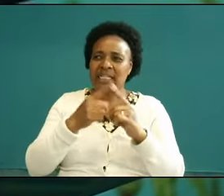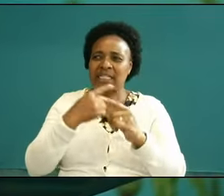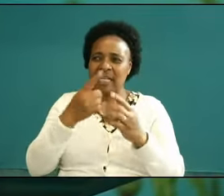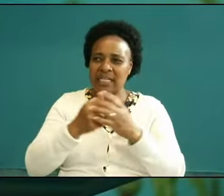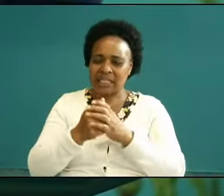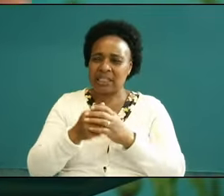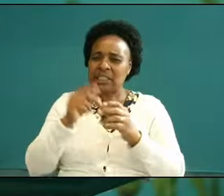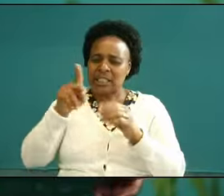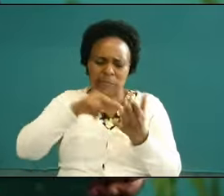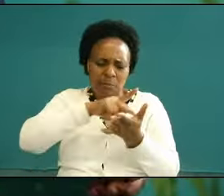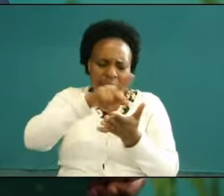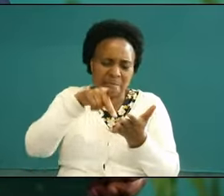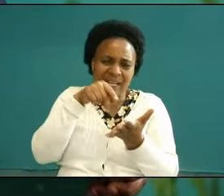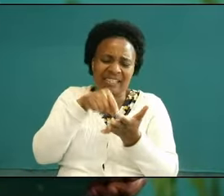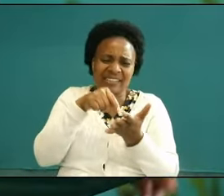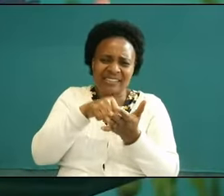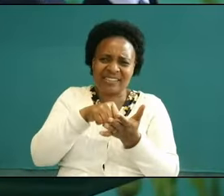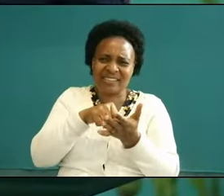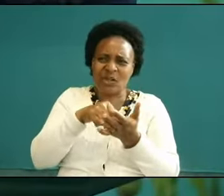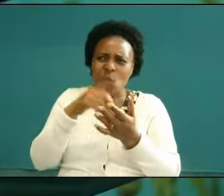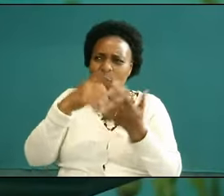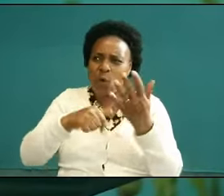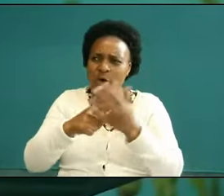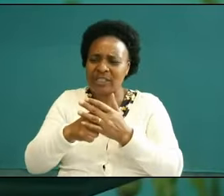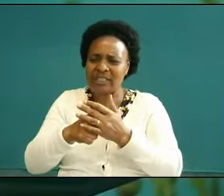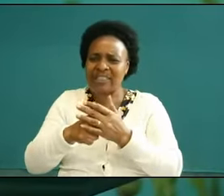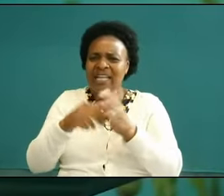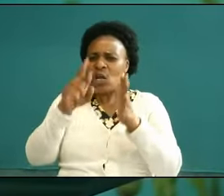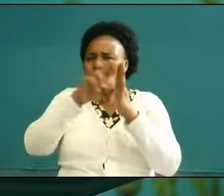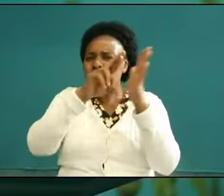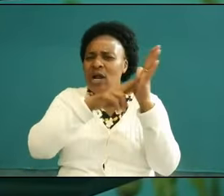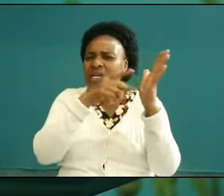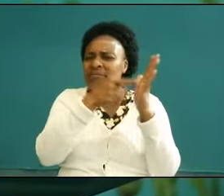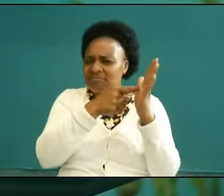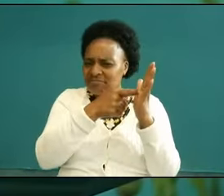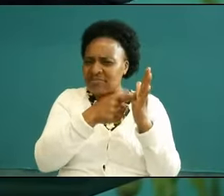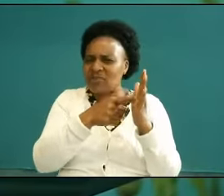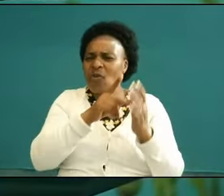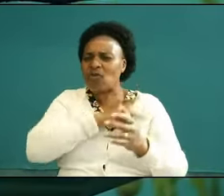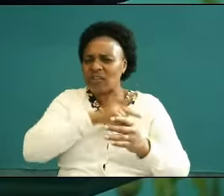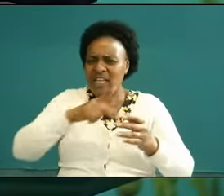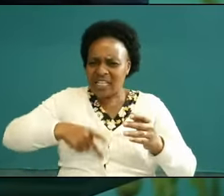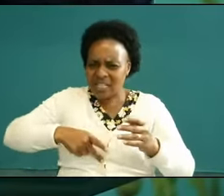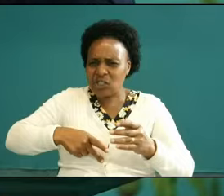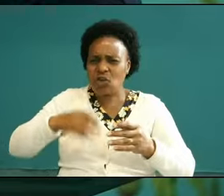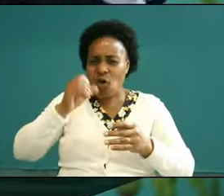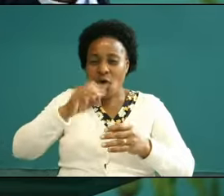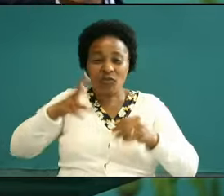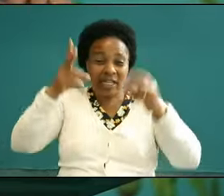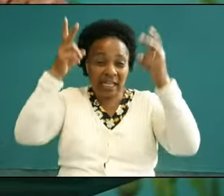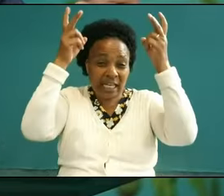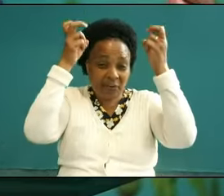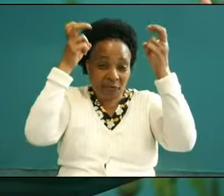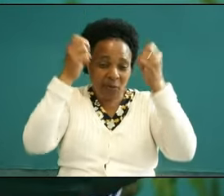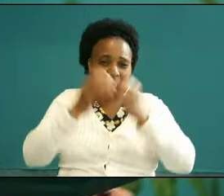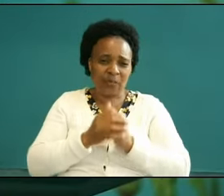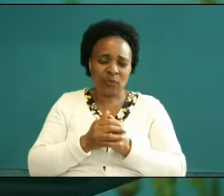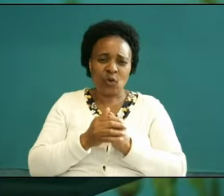principalities and the powers and the rulers of the kingdom of darkness are not in the Physical